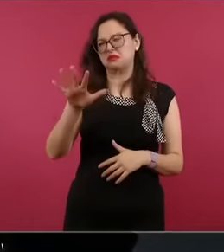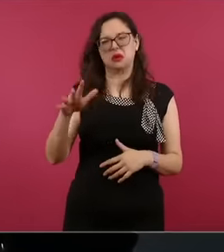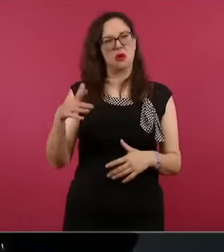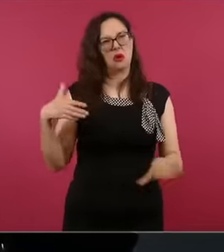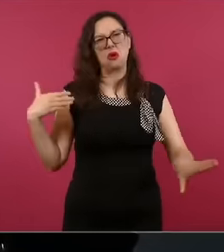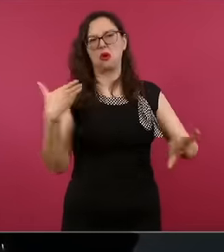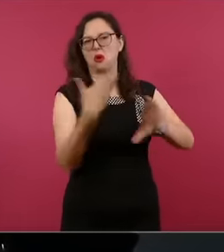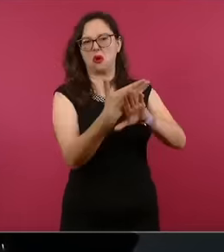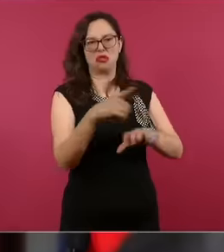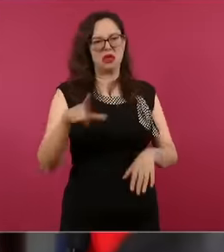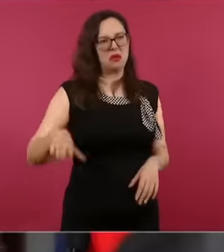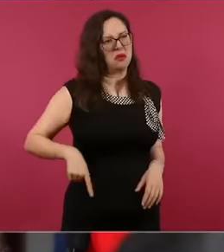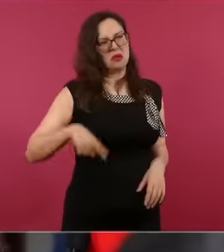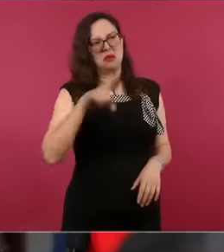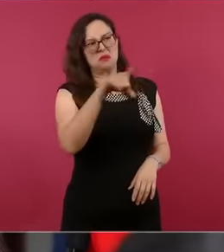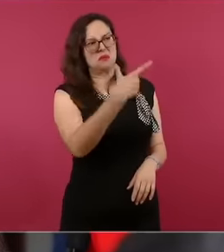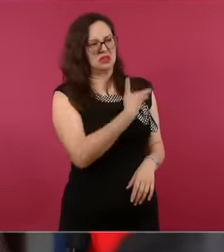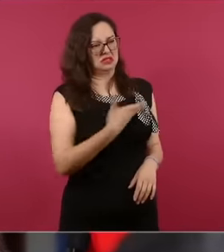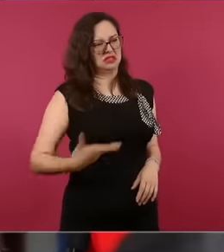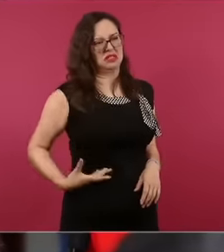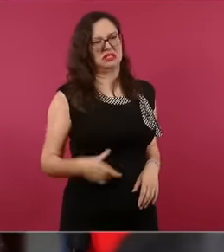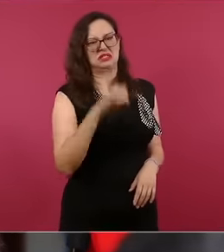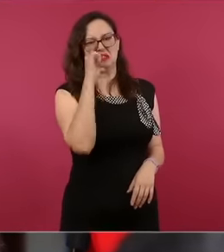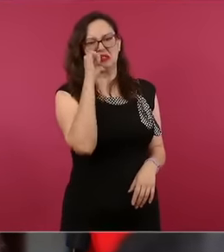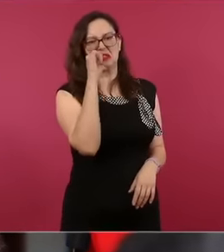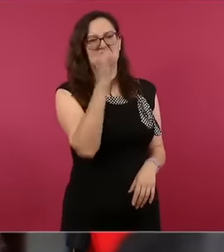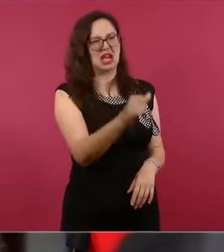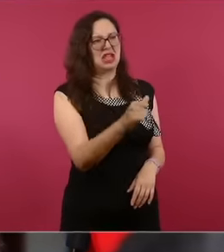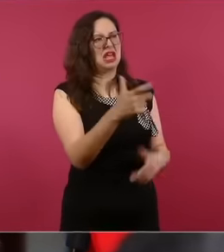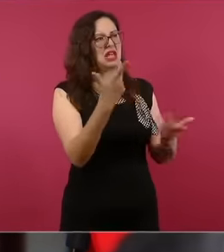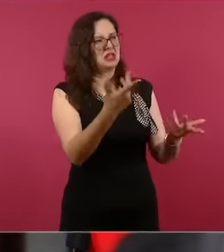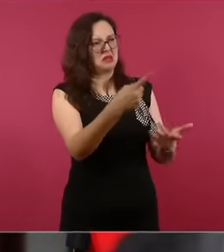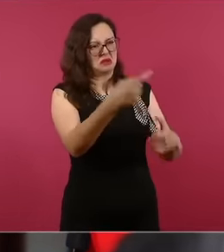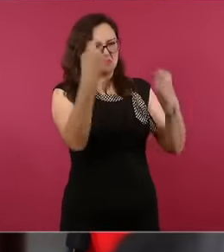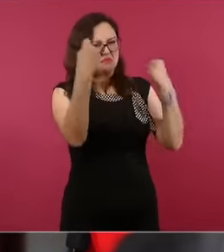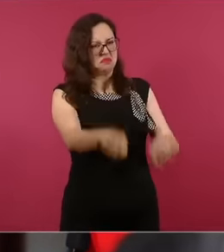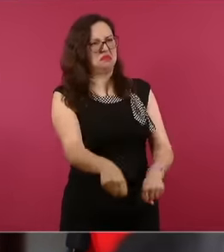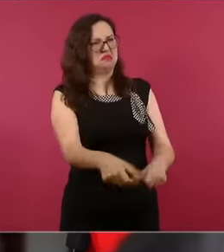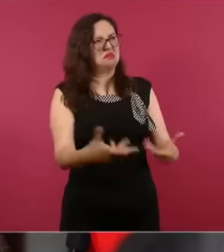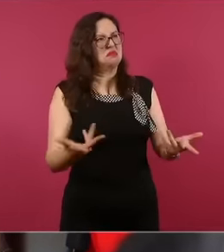the usurpation of the presidency at the hands of Dina Boluarte at this time, but also